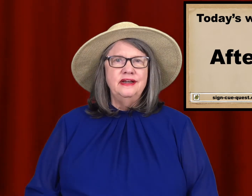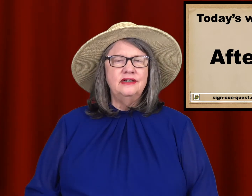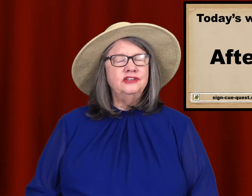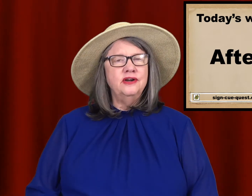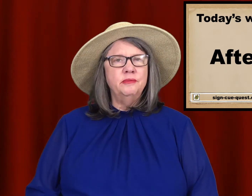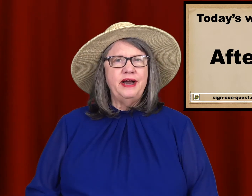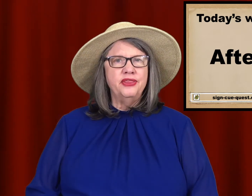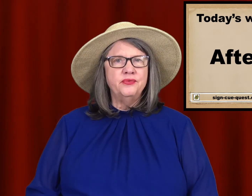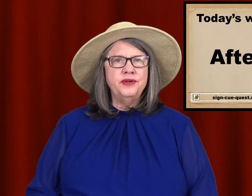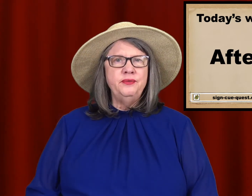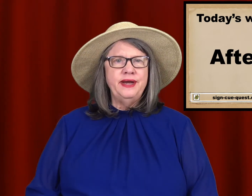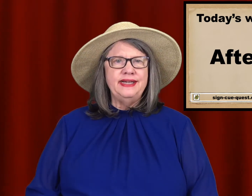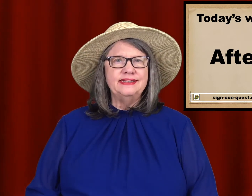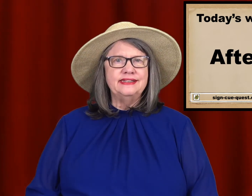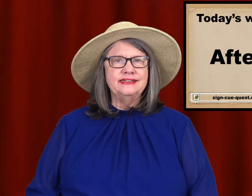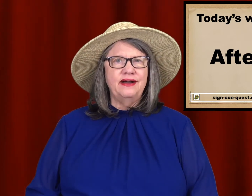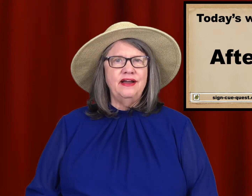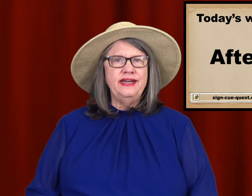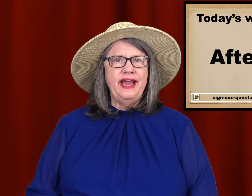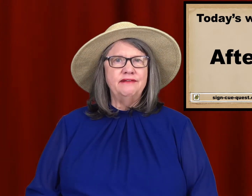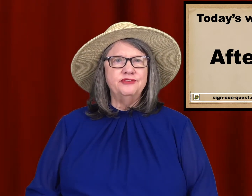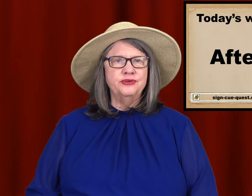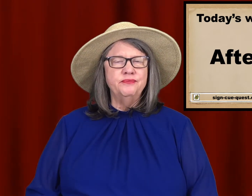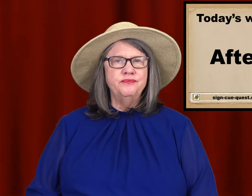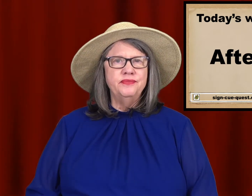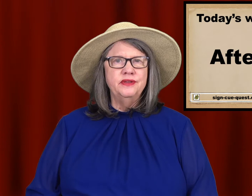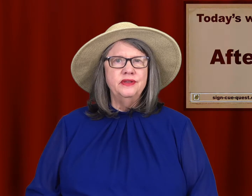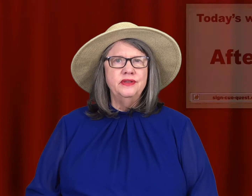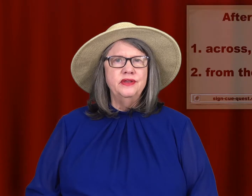I'll talk about three ways to sign AFTER..